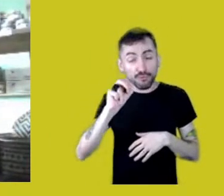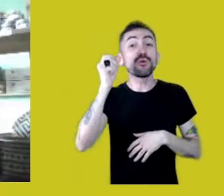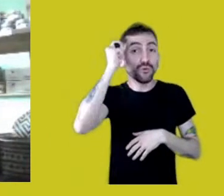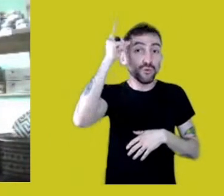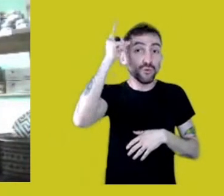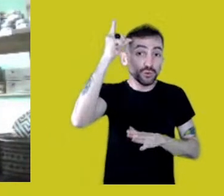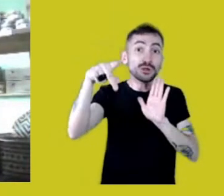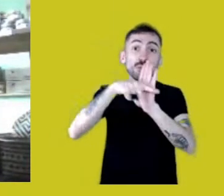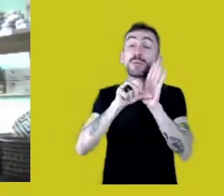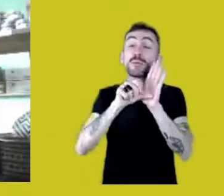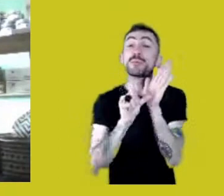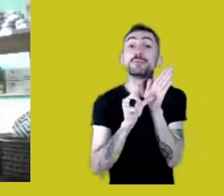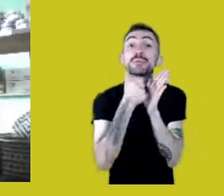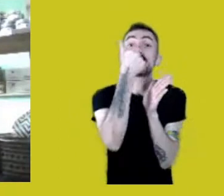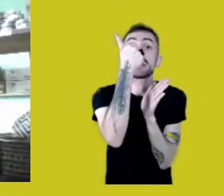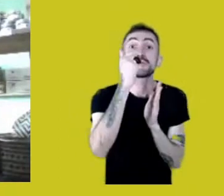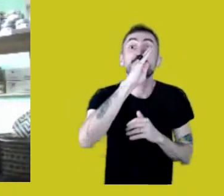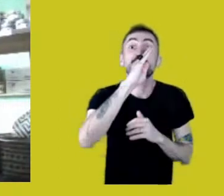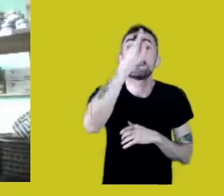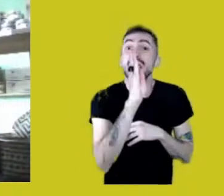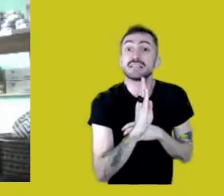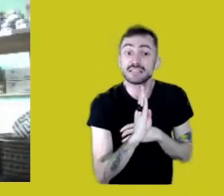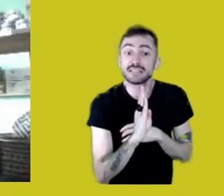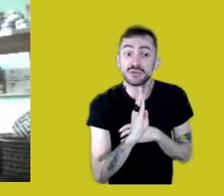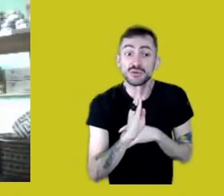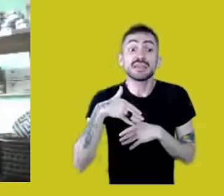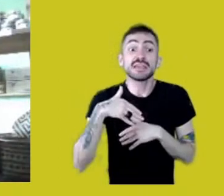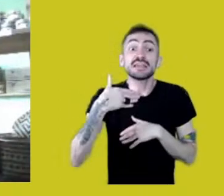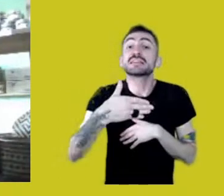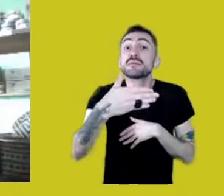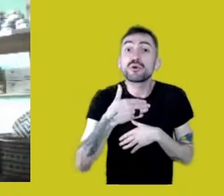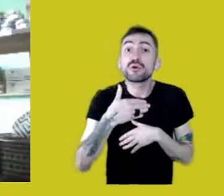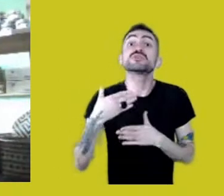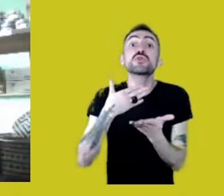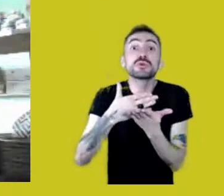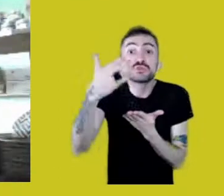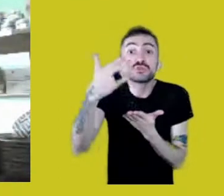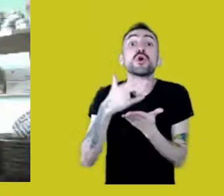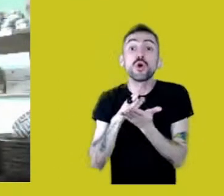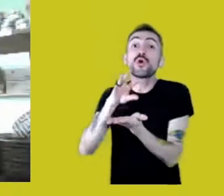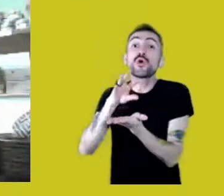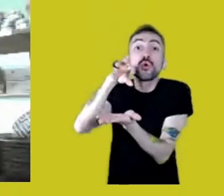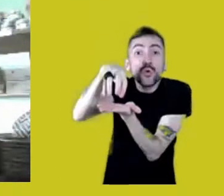which originated the whole Culture Pools’ program in Native lands: